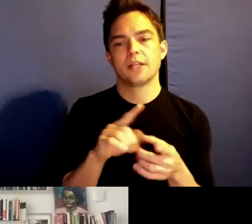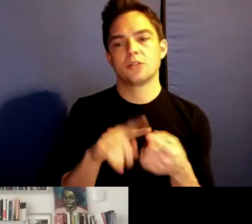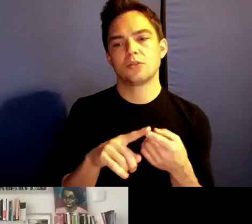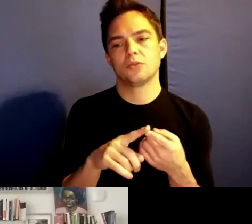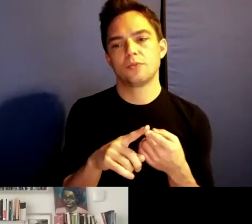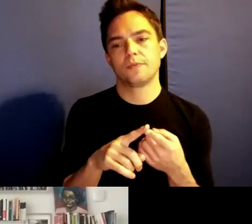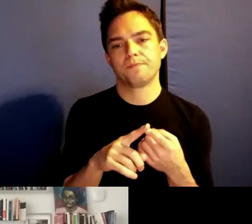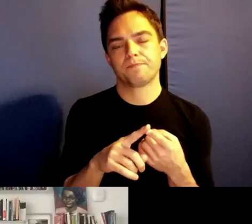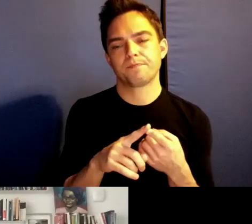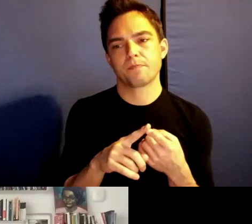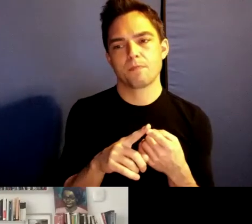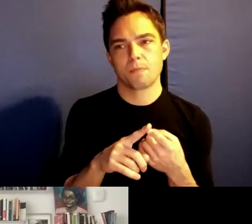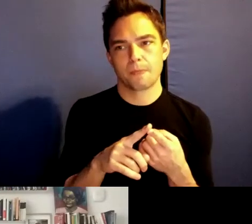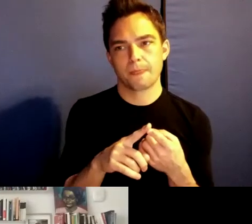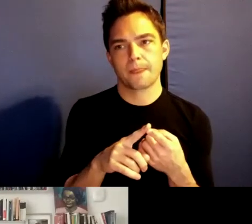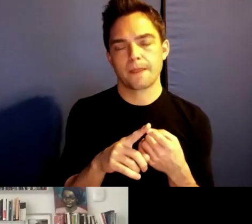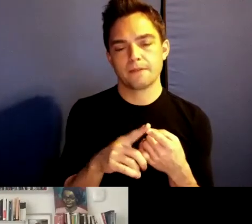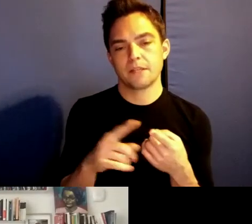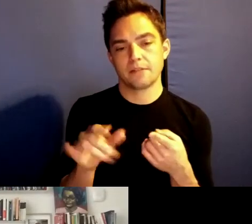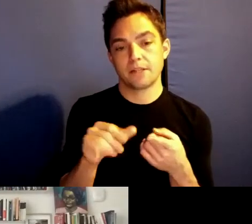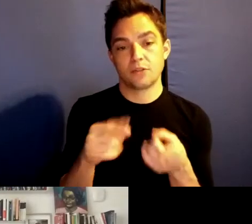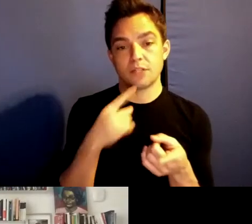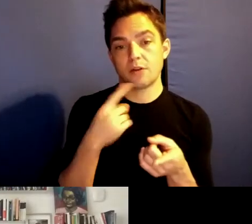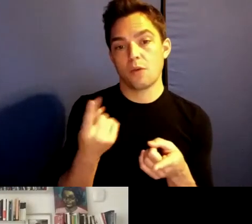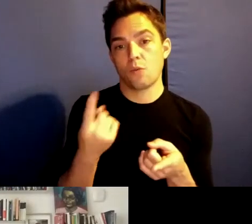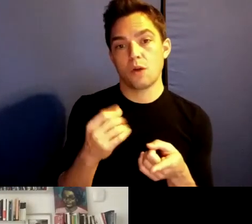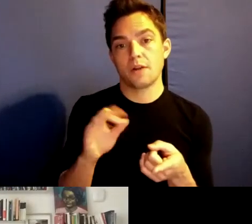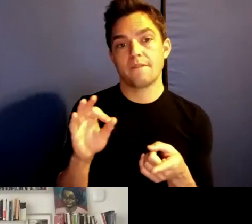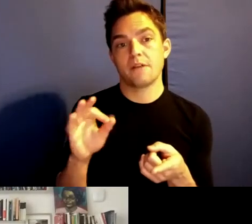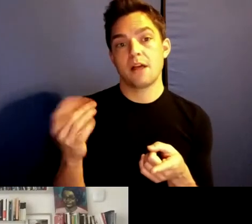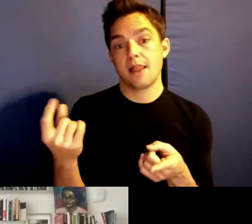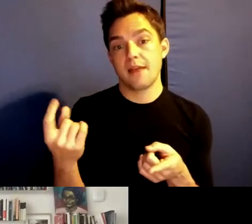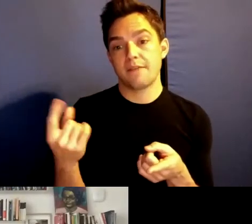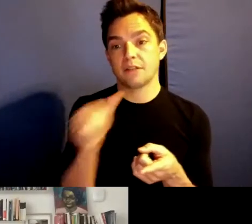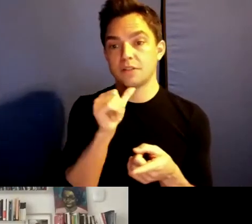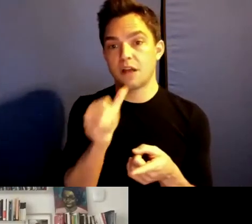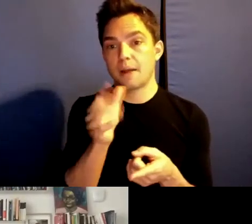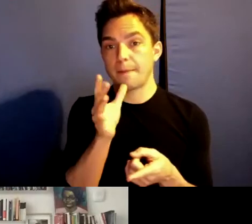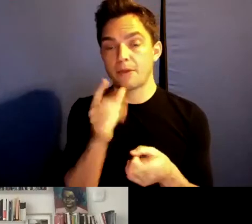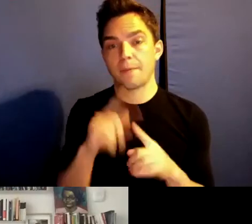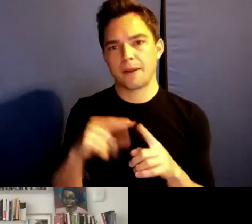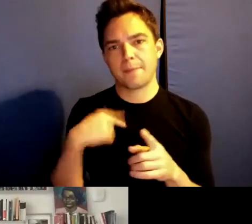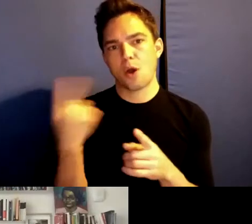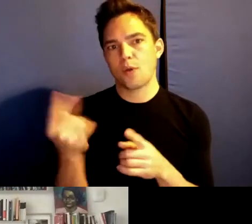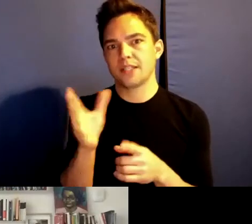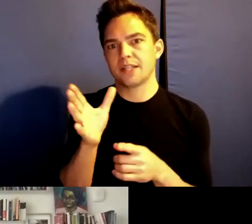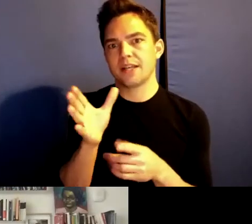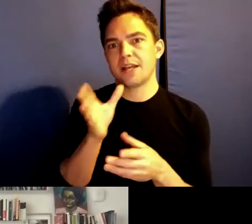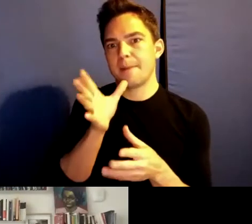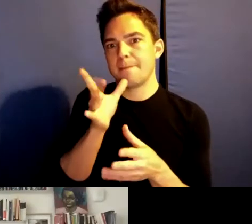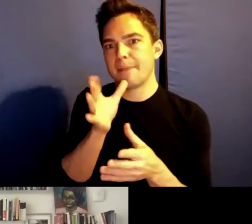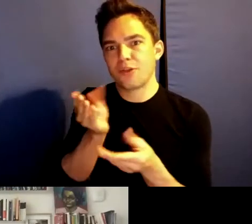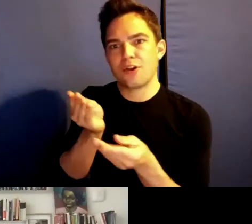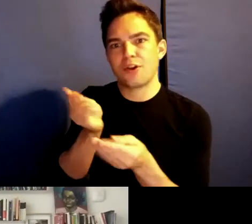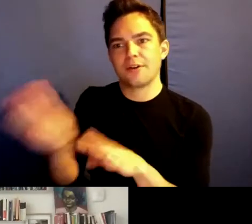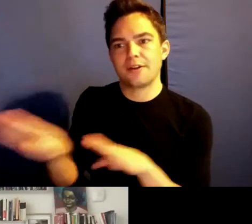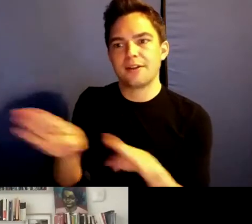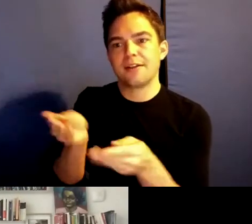of 11 and I'm not a mother, but I'm always mothering and to say, I feel your mothering.